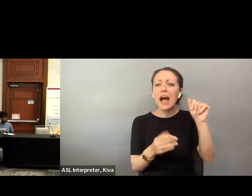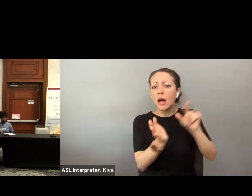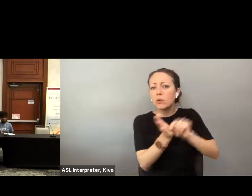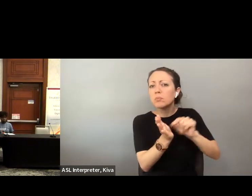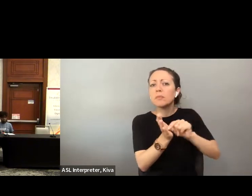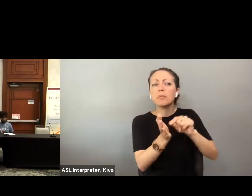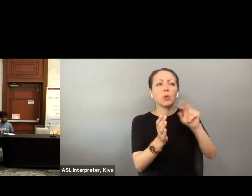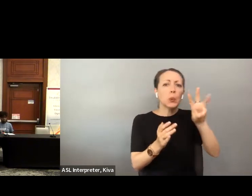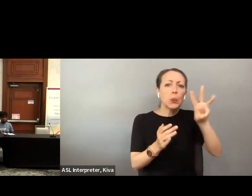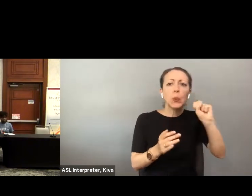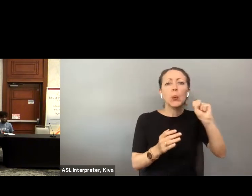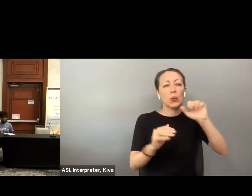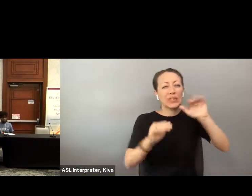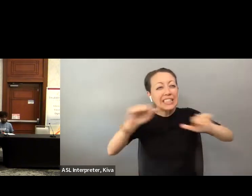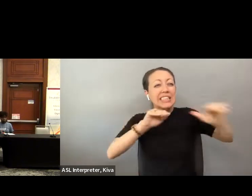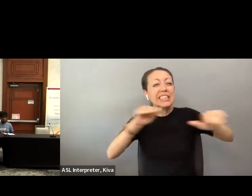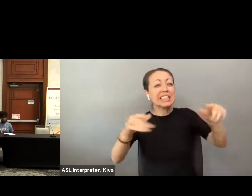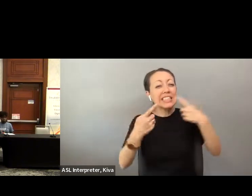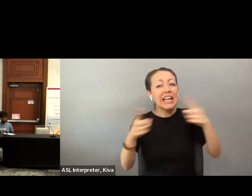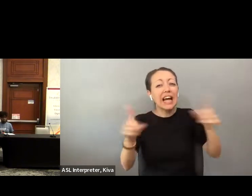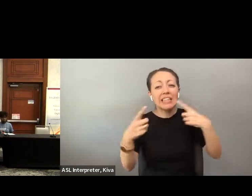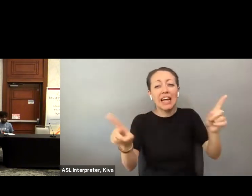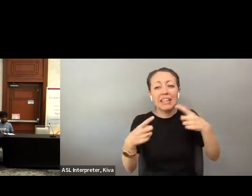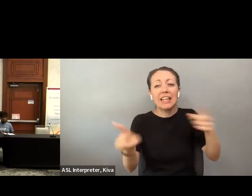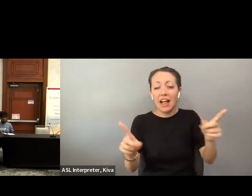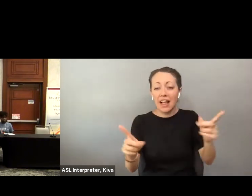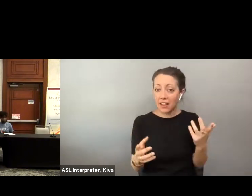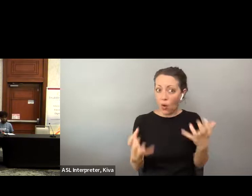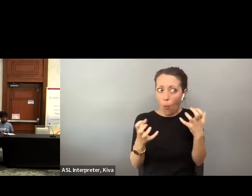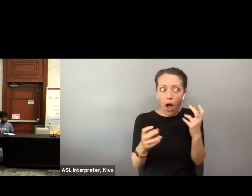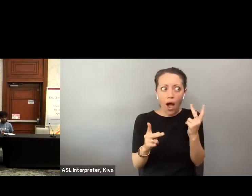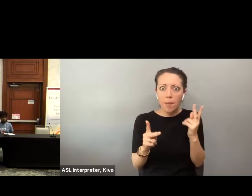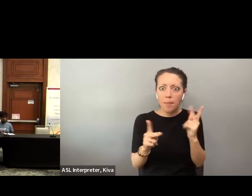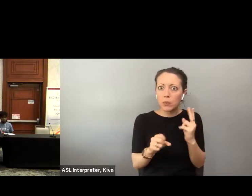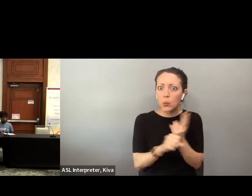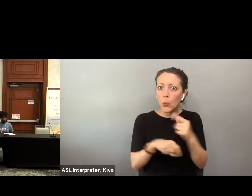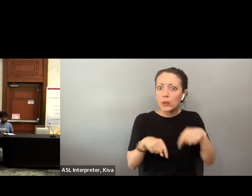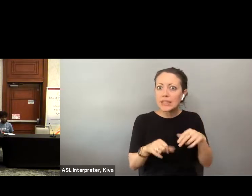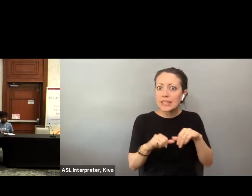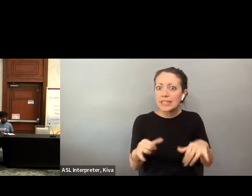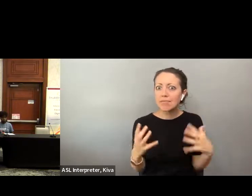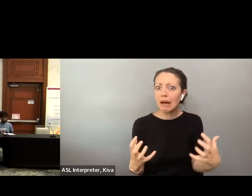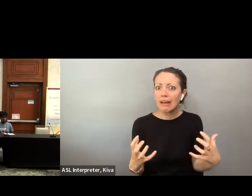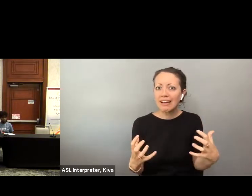and we sent out a press Out about it, and we going to do some events in our community to to advocate for utilization of this system.